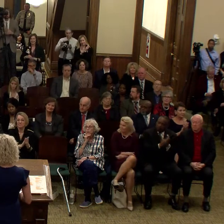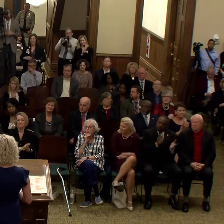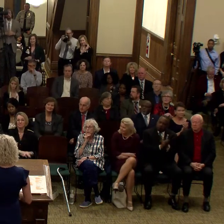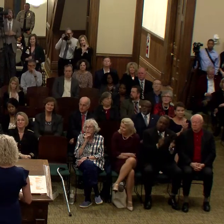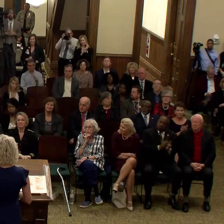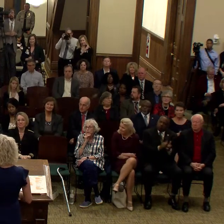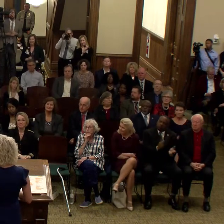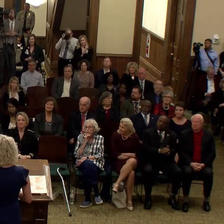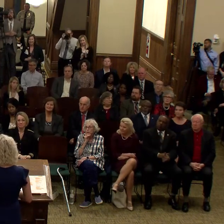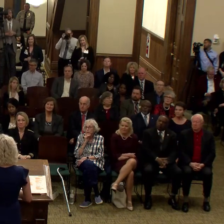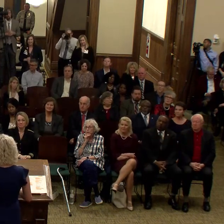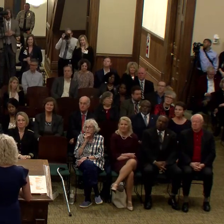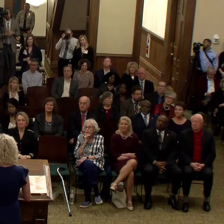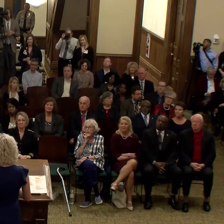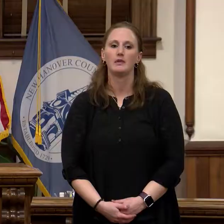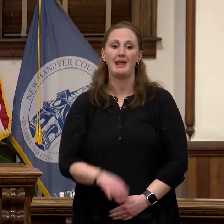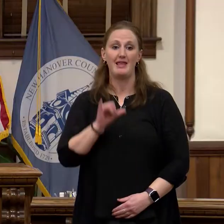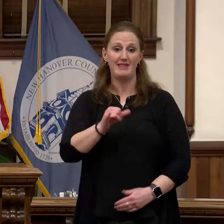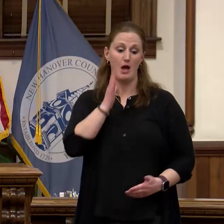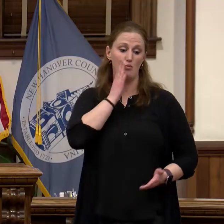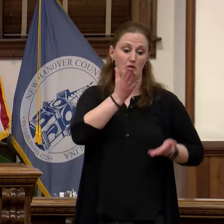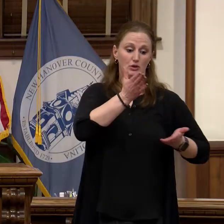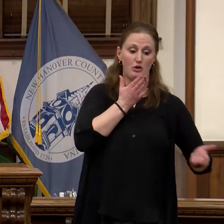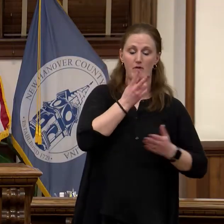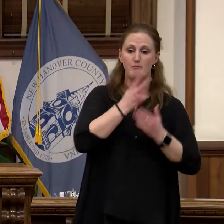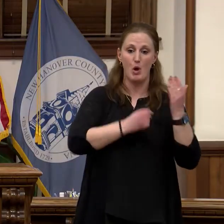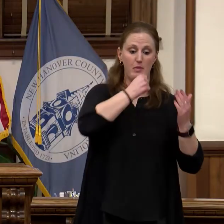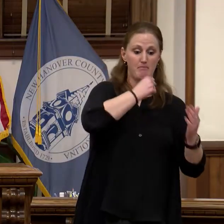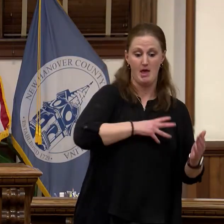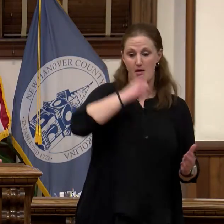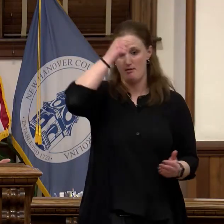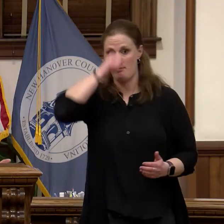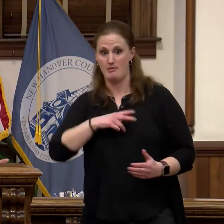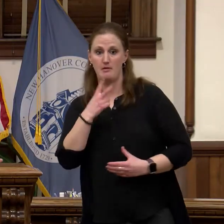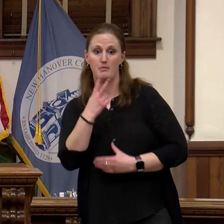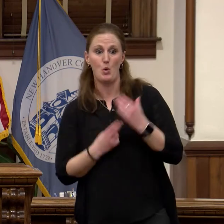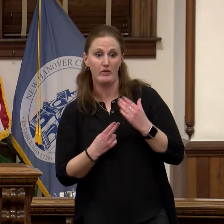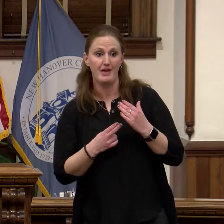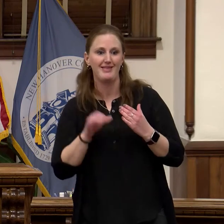It will serve both men and women, and be the only one of its kind in New Hanover